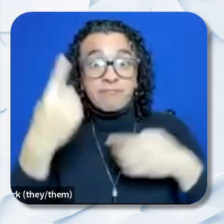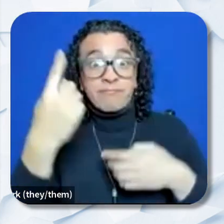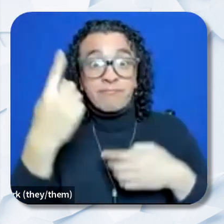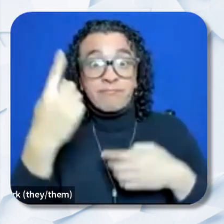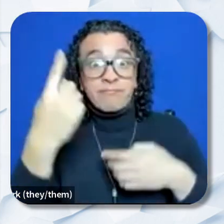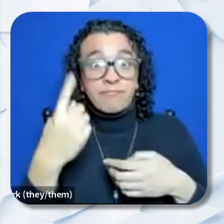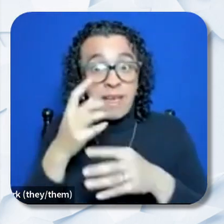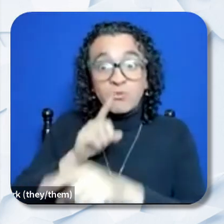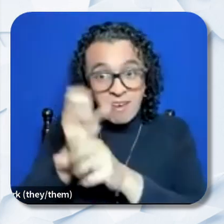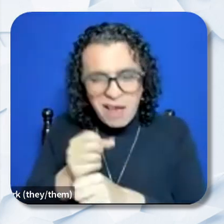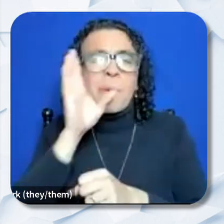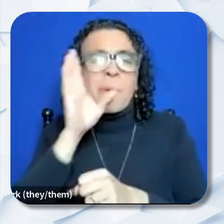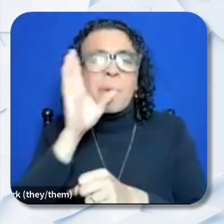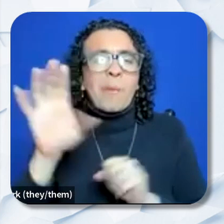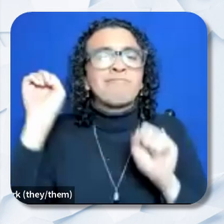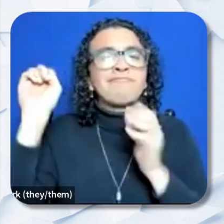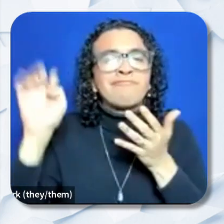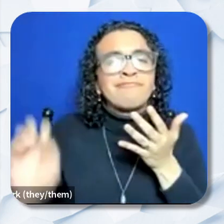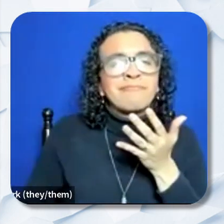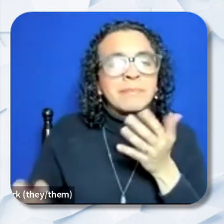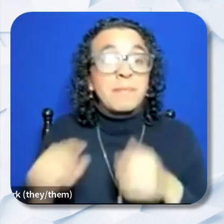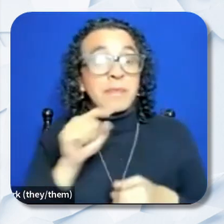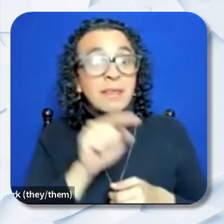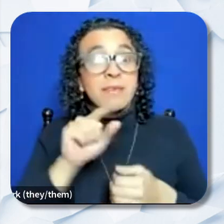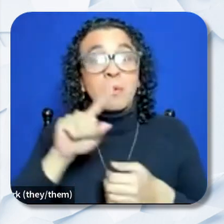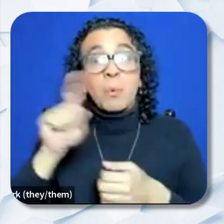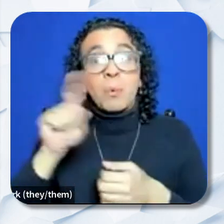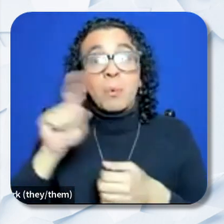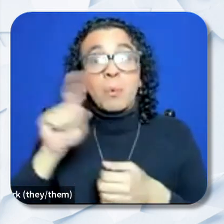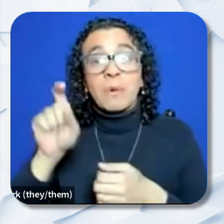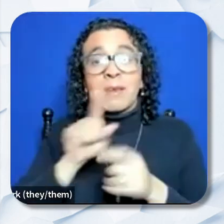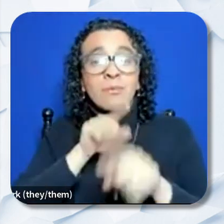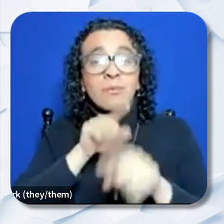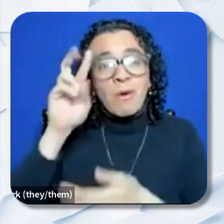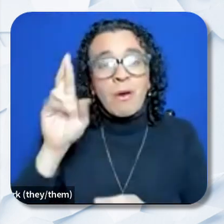So, questions and answers document for RFA. We will be adding any additional questions to this